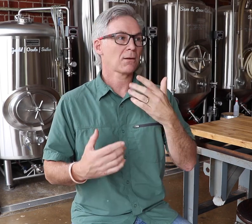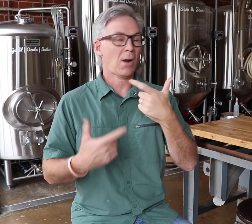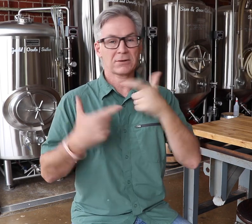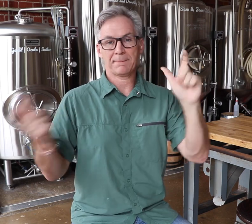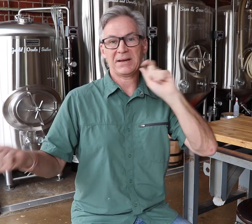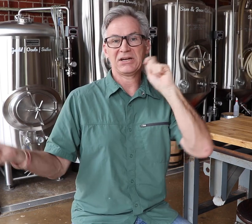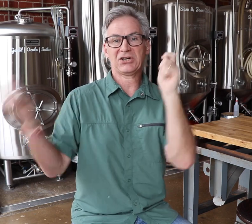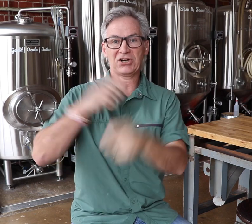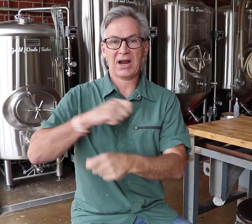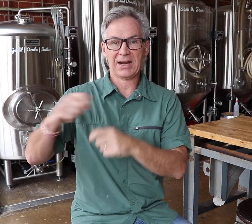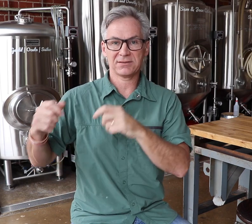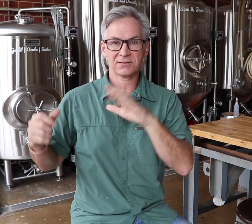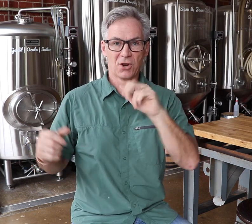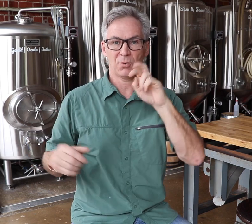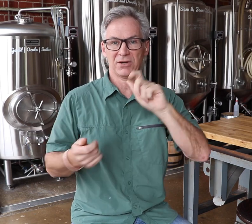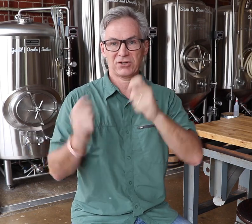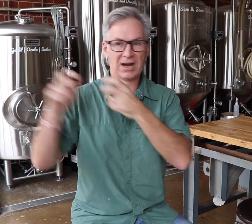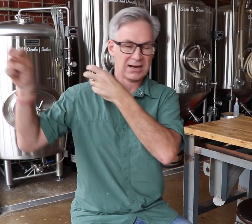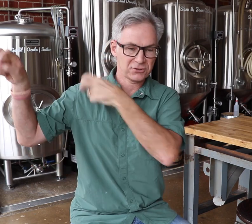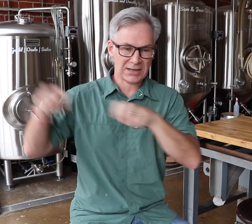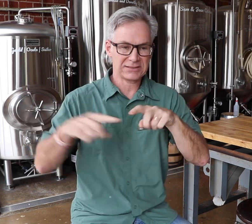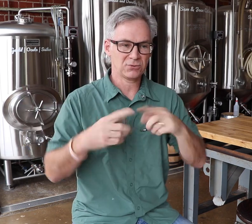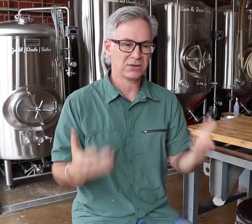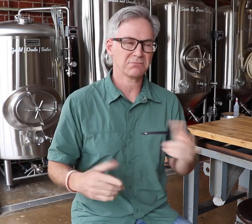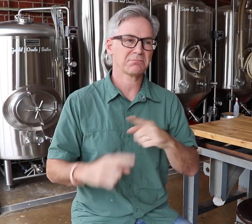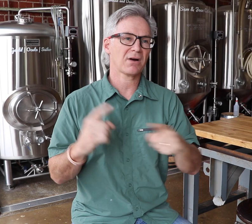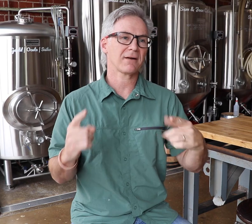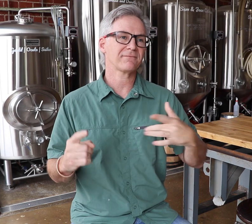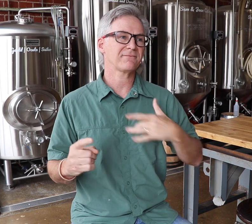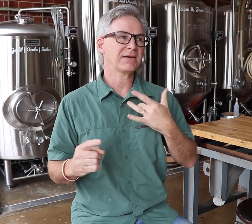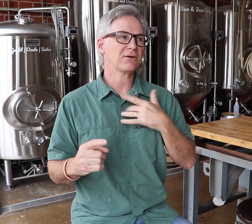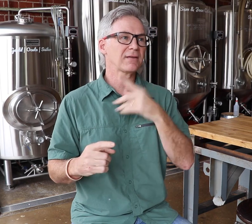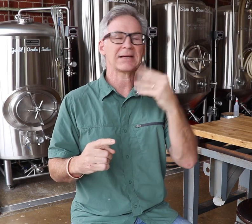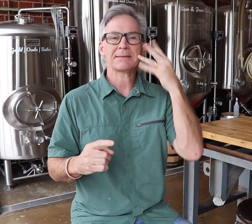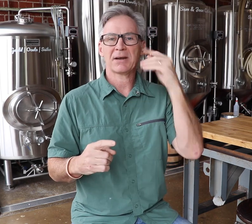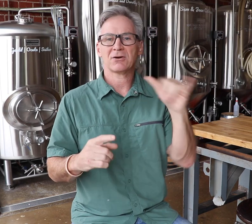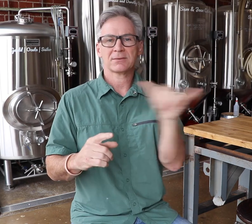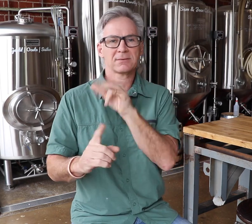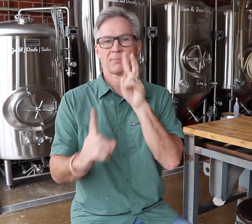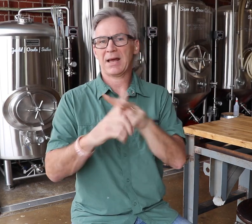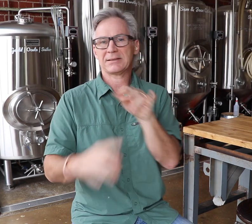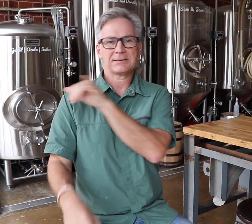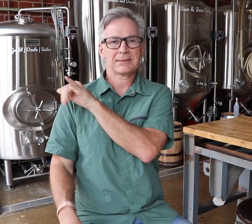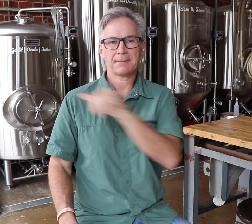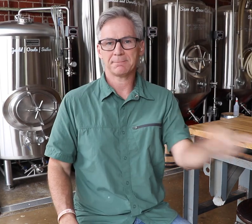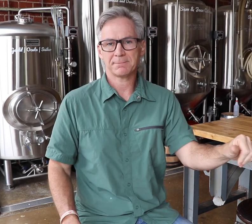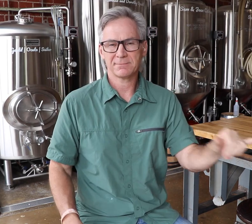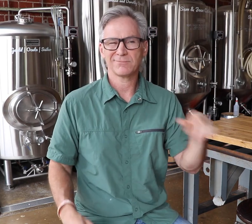It was a big career change from being a school administrator to being a brewer, but I believe my experiences from there applied to opening a business.